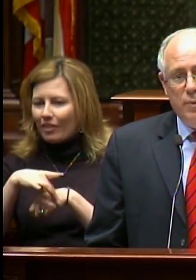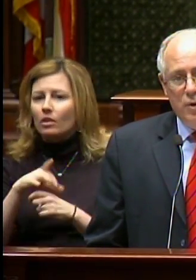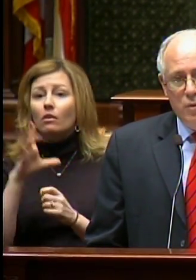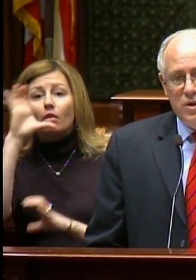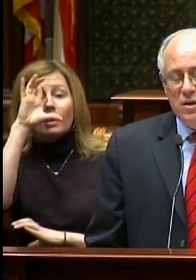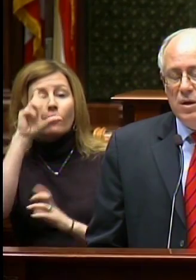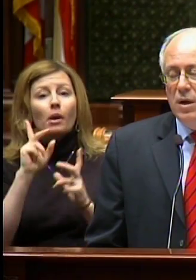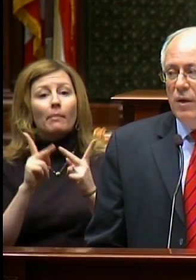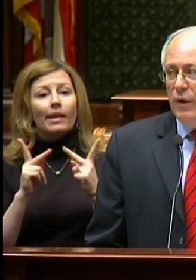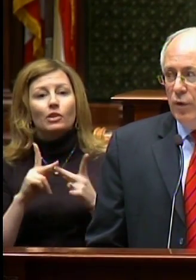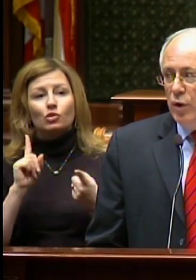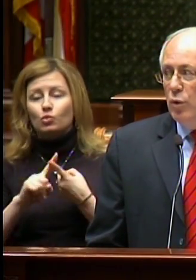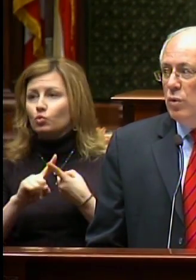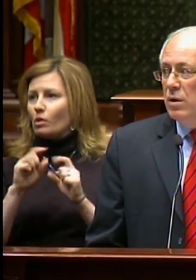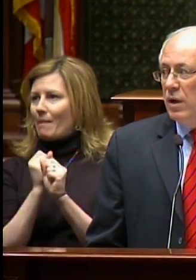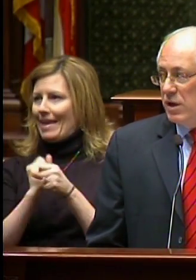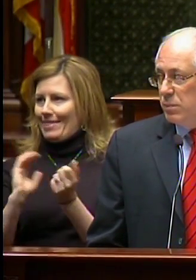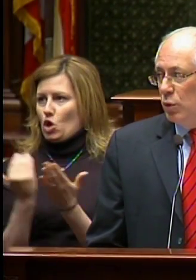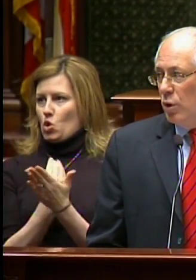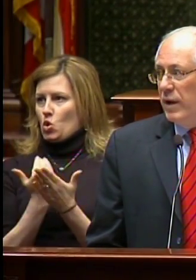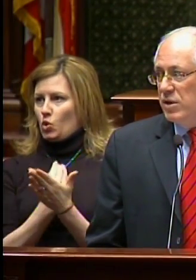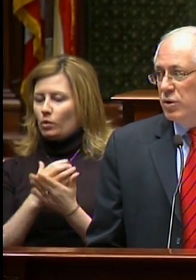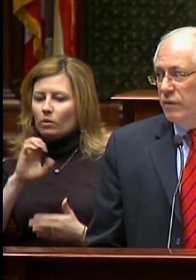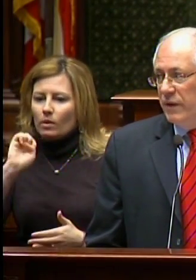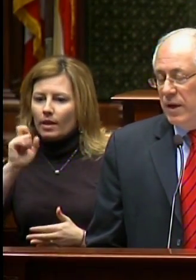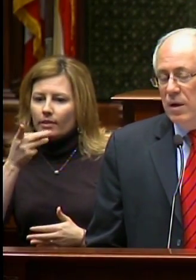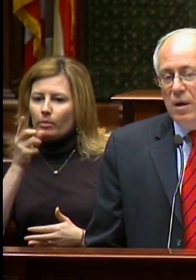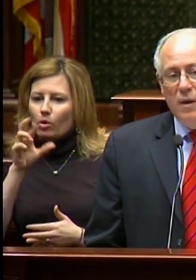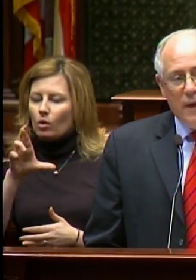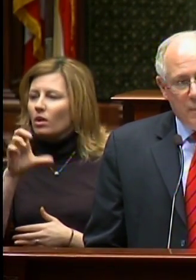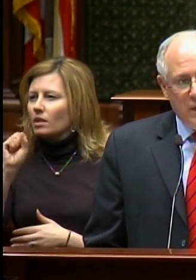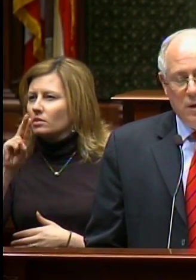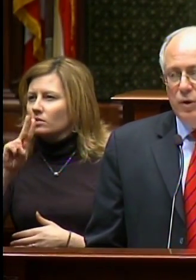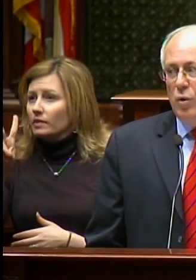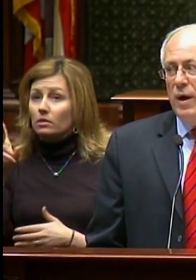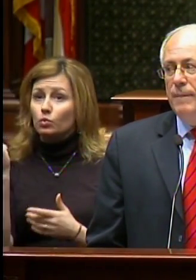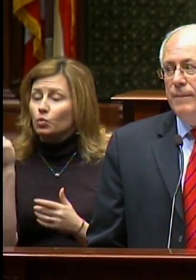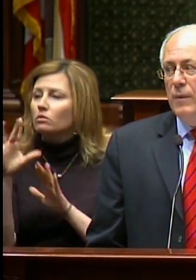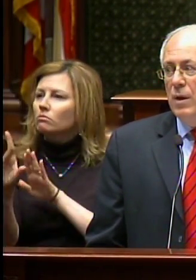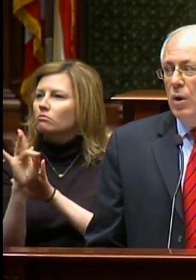produce the new Explorer S-U-V, they picked Illinois.